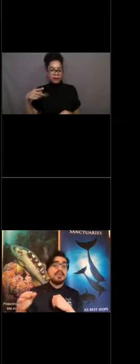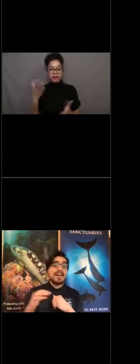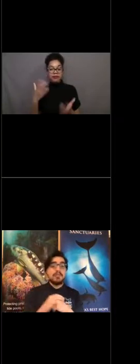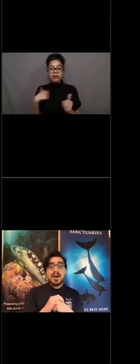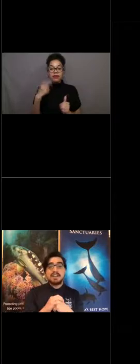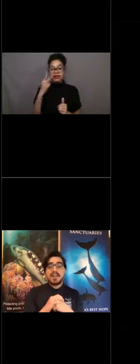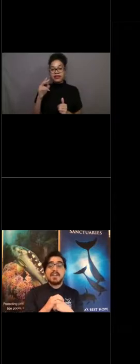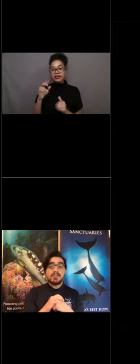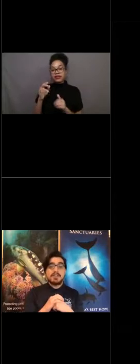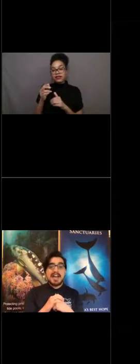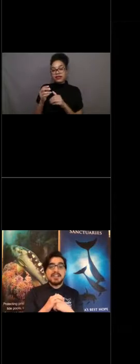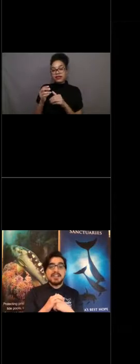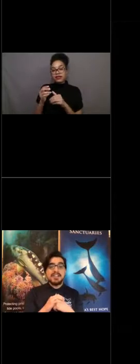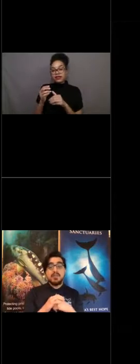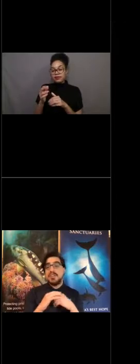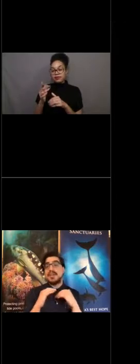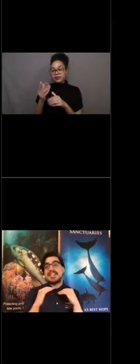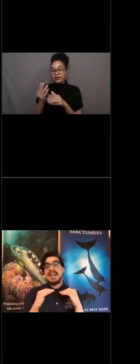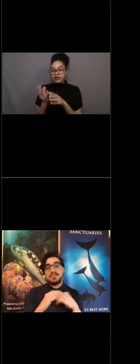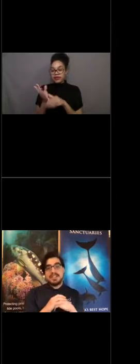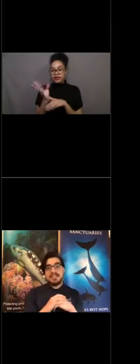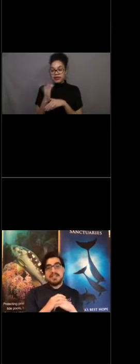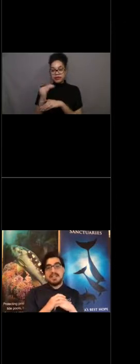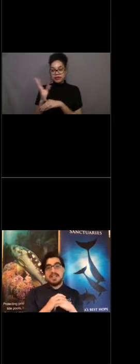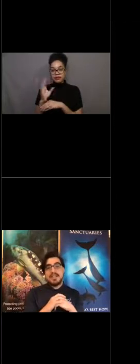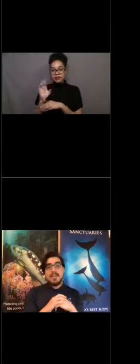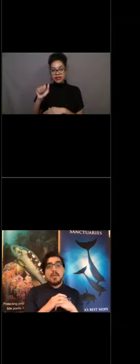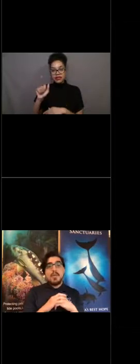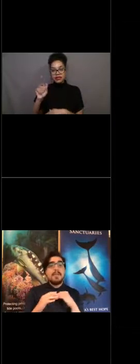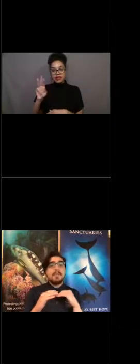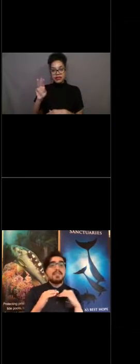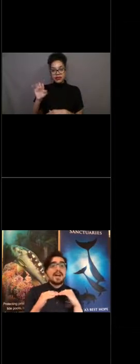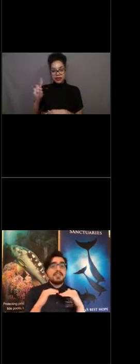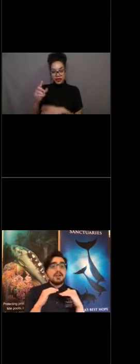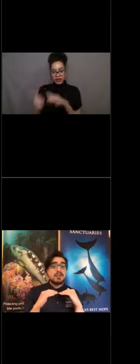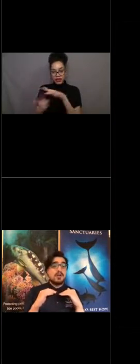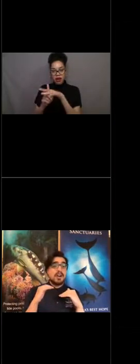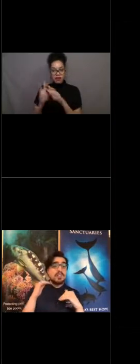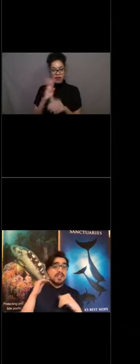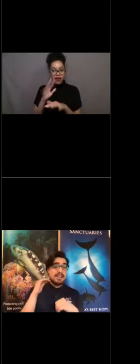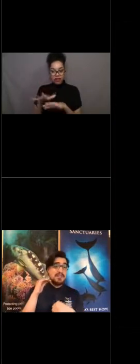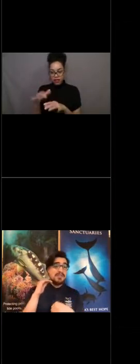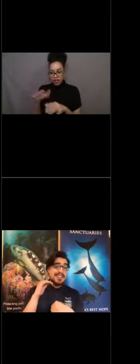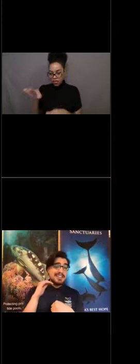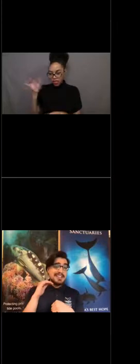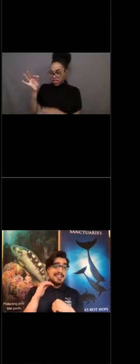or you found rocks covered with algae when you went tide pooling. While most algae don't grow larger than a few feet,